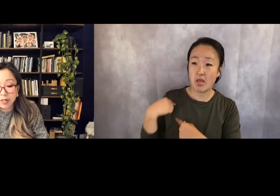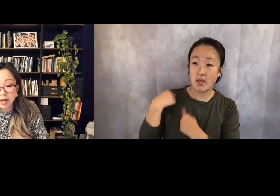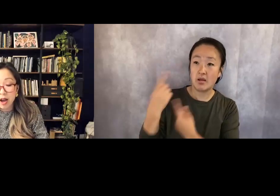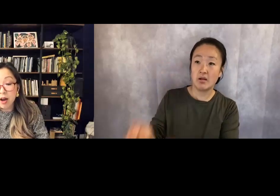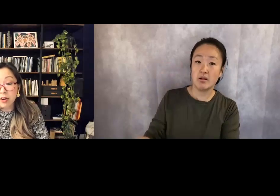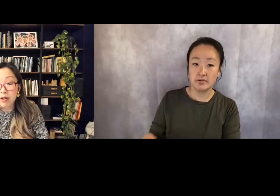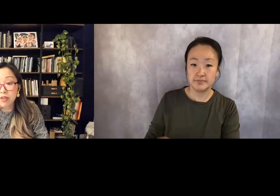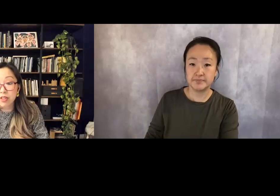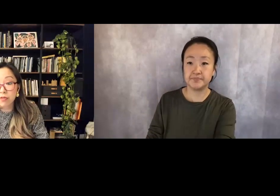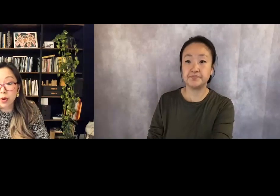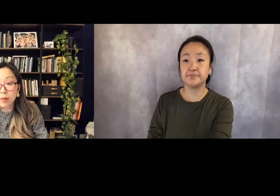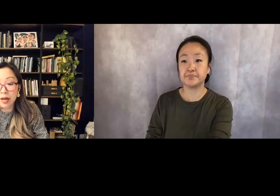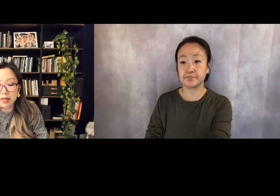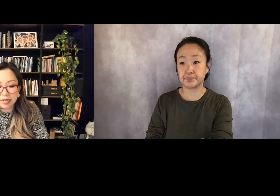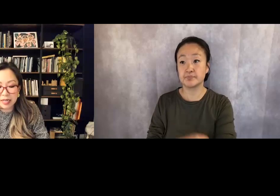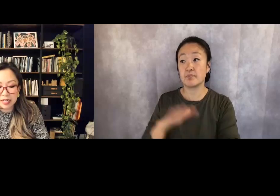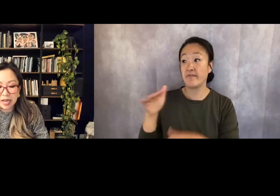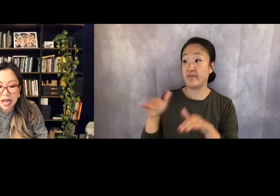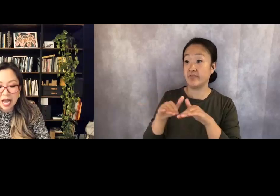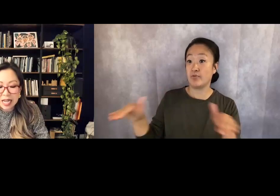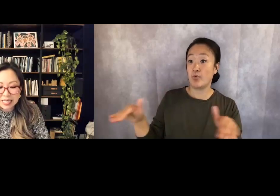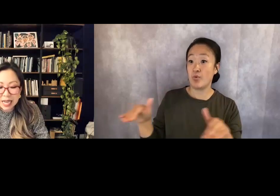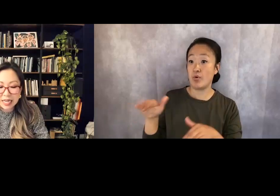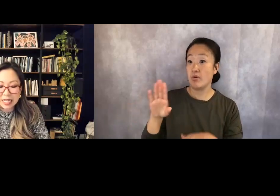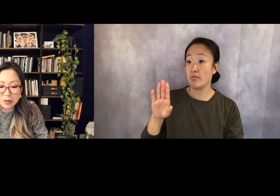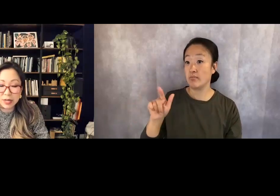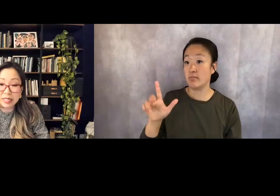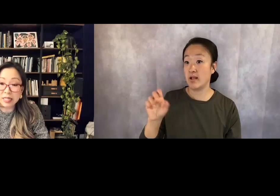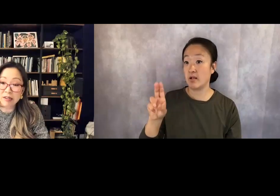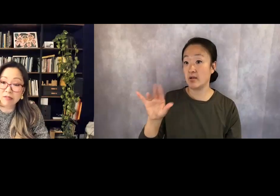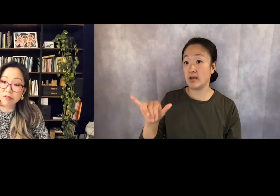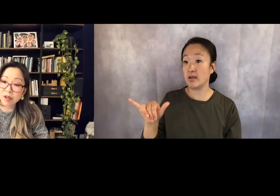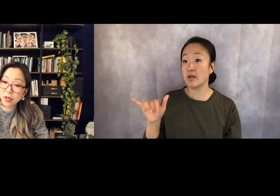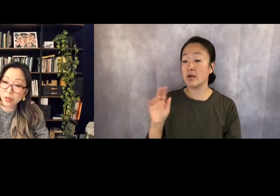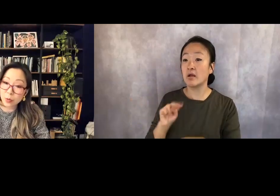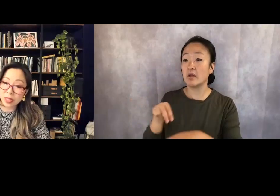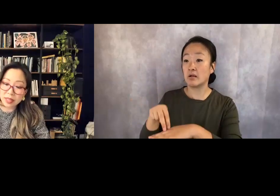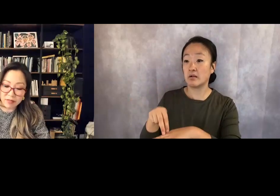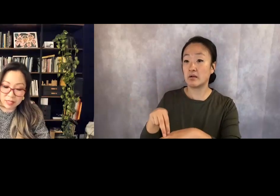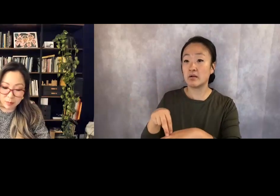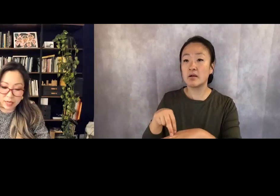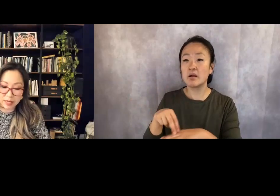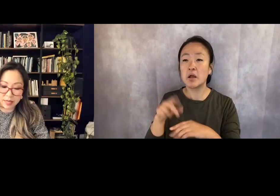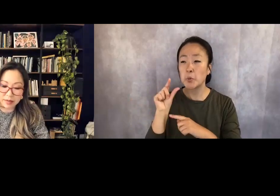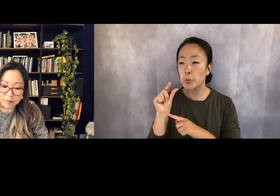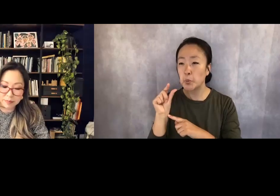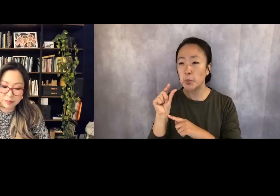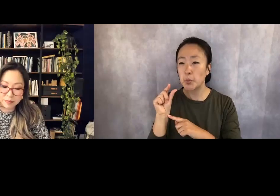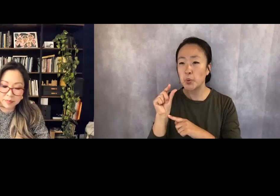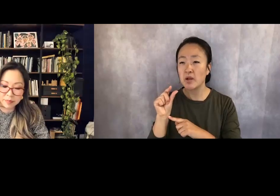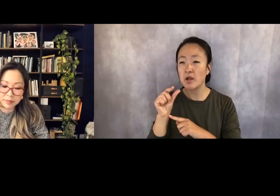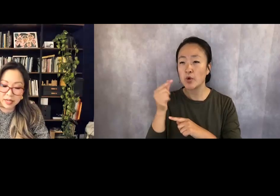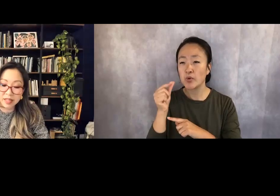found on our fifth floor balcony a tiny green leaf, the width of his pinky.